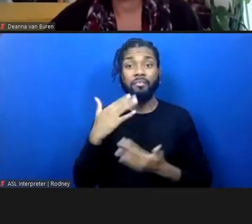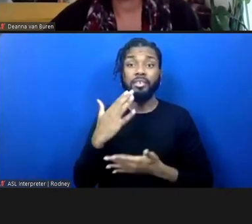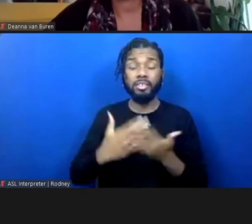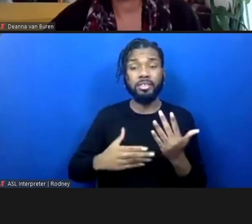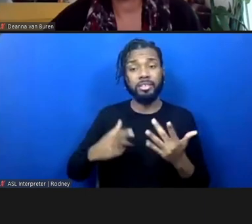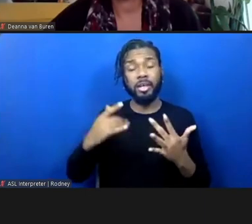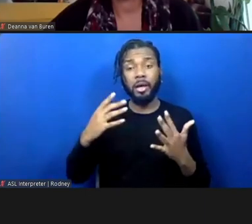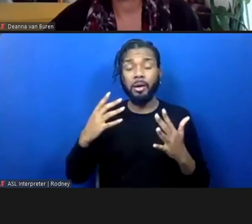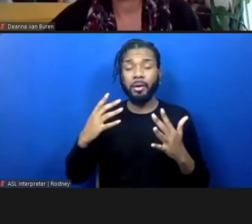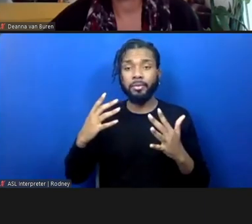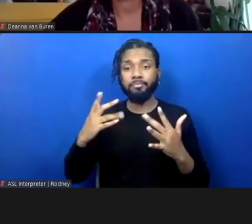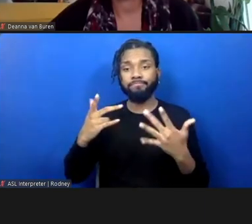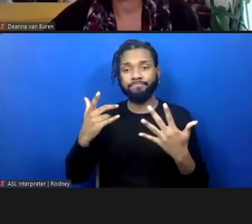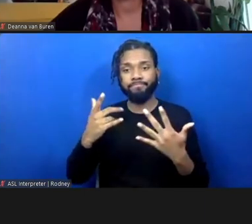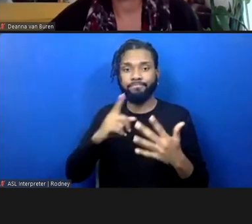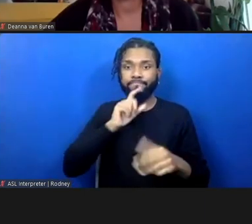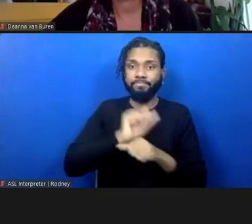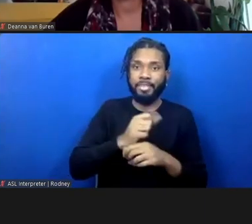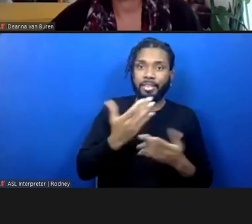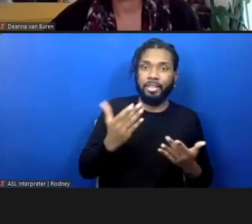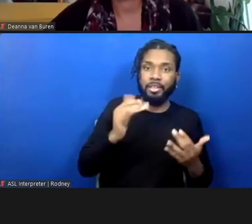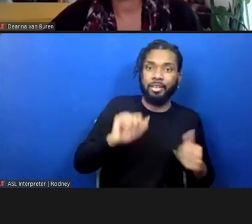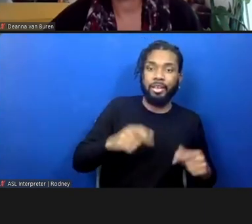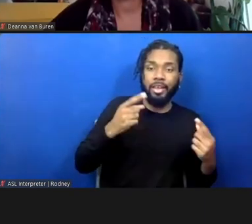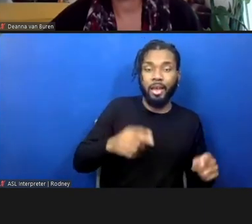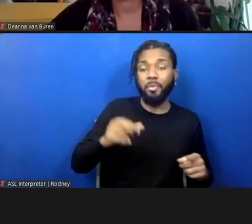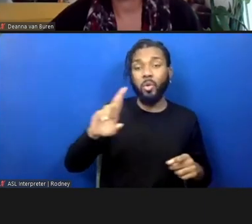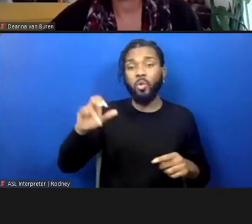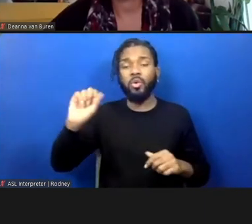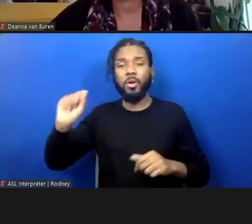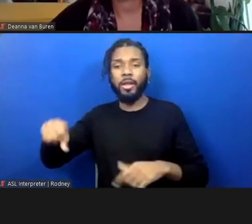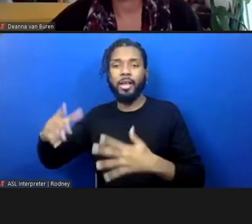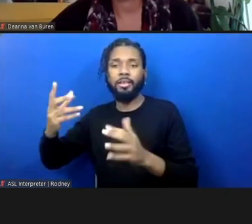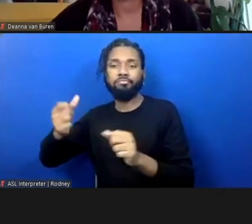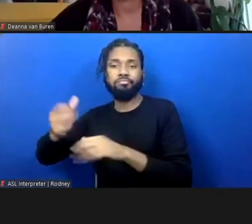First and foremost, I think we could just get rid of that federal death penalty, is a good place to start.